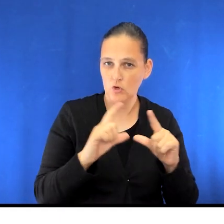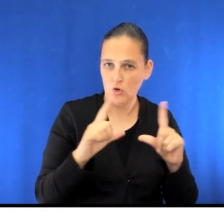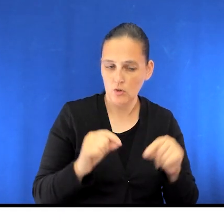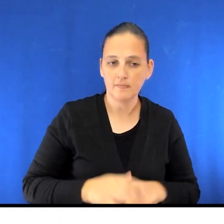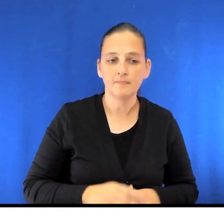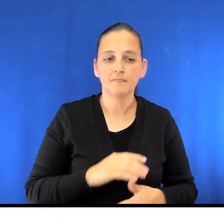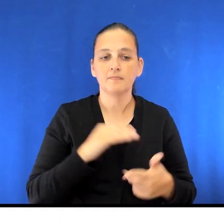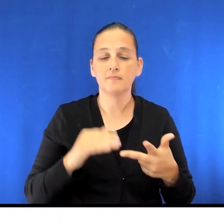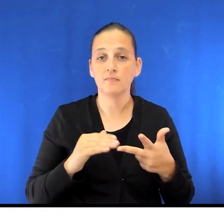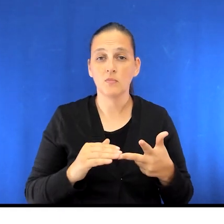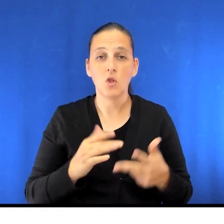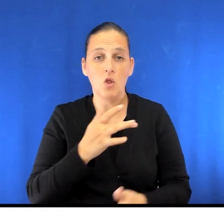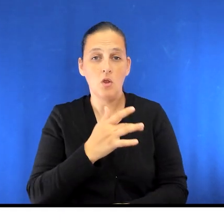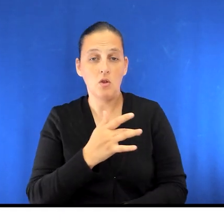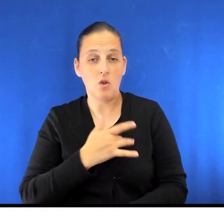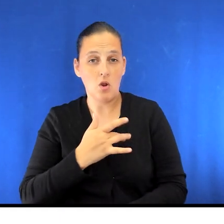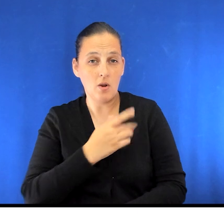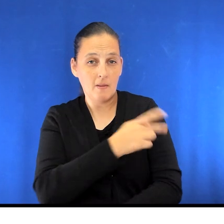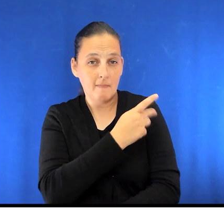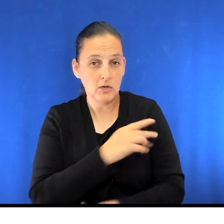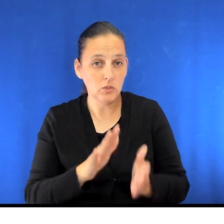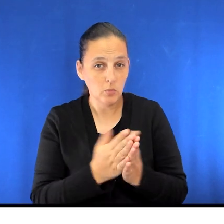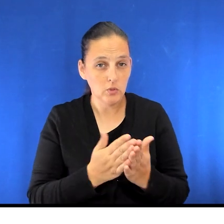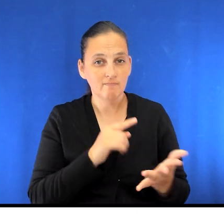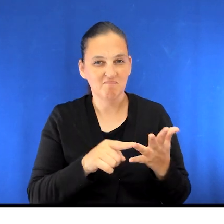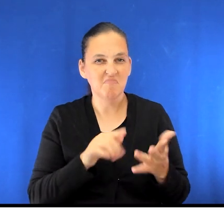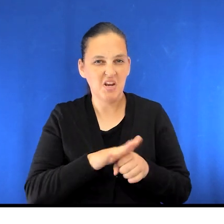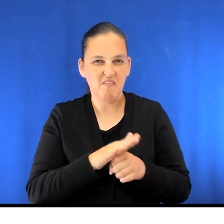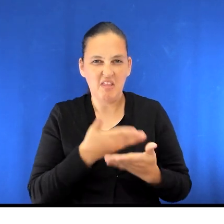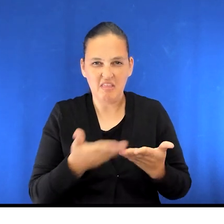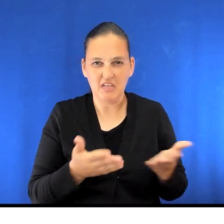Your cardiac patient booklet. Enough toiletries to last you approximately five days.